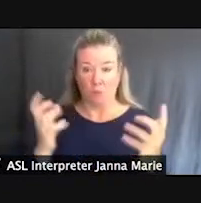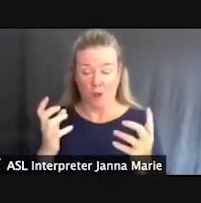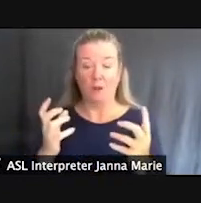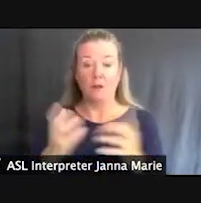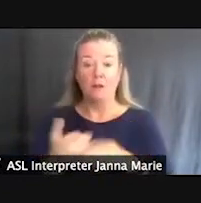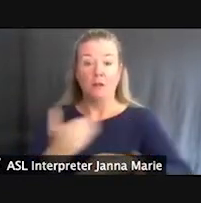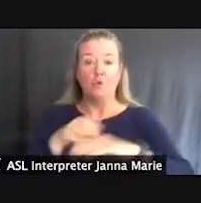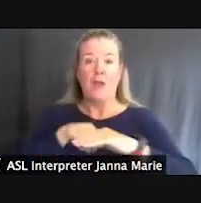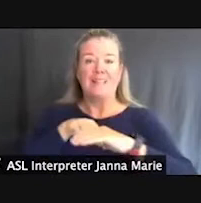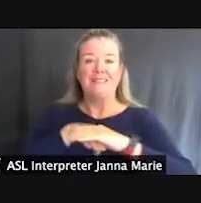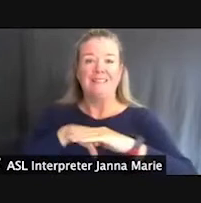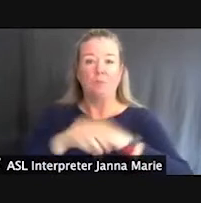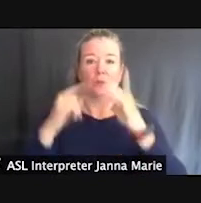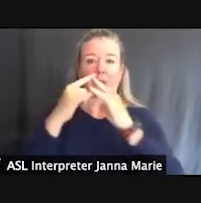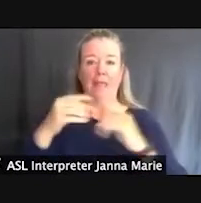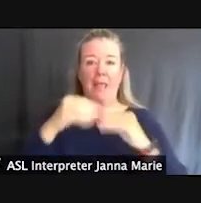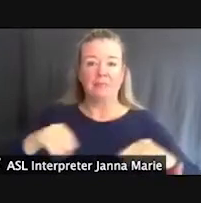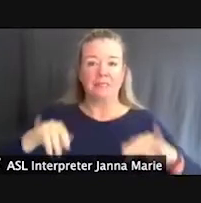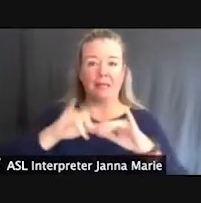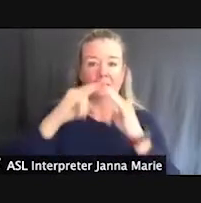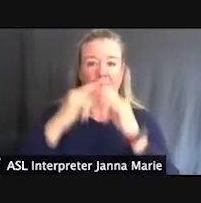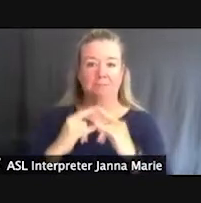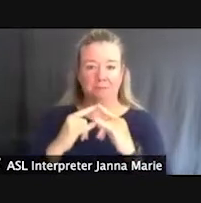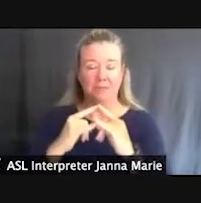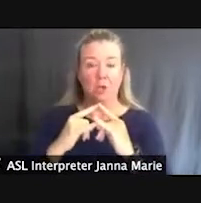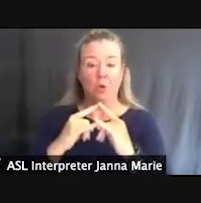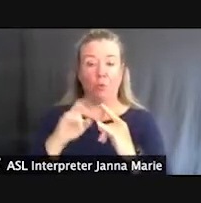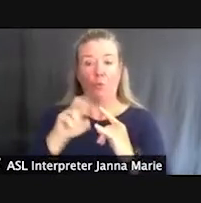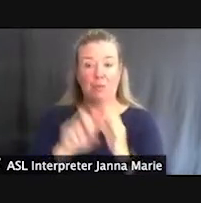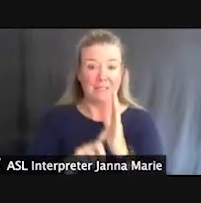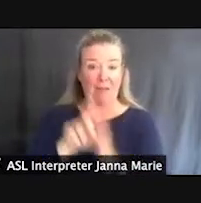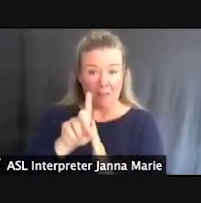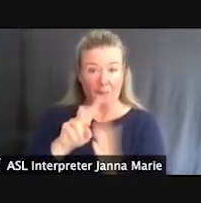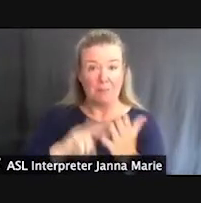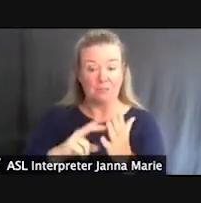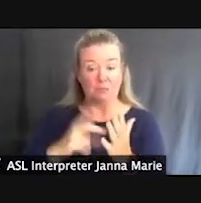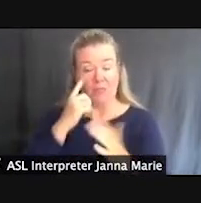In general, when we redevelop campsites we consider upgrades for accessibility nearby